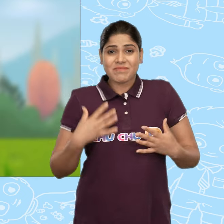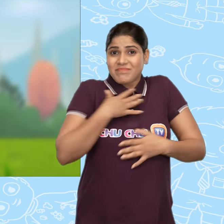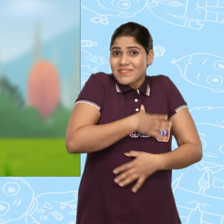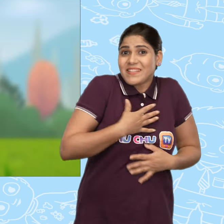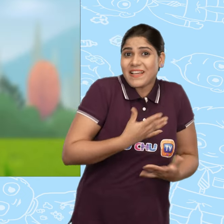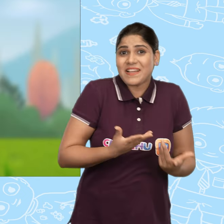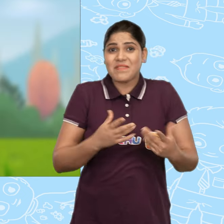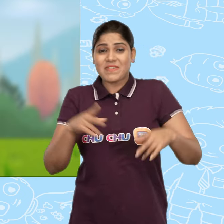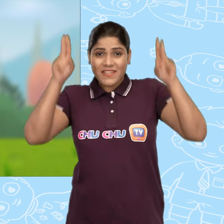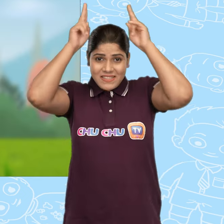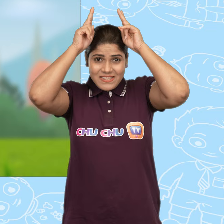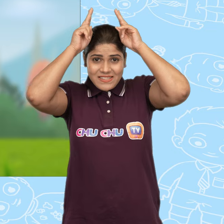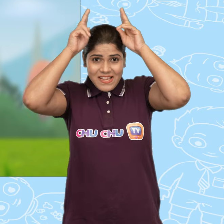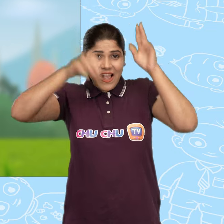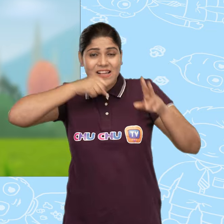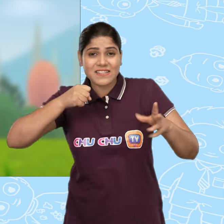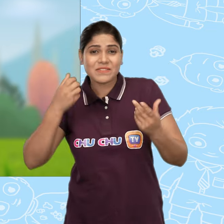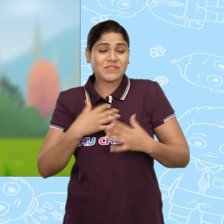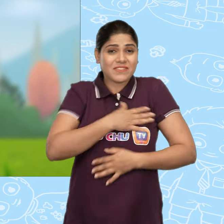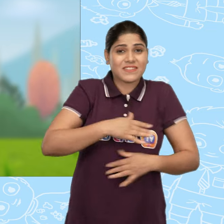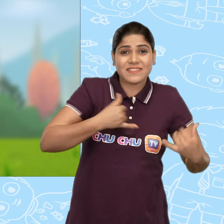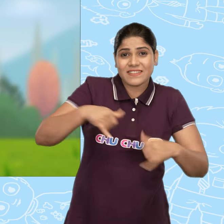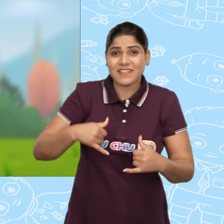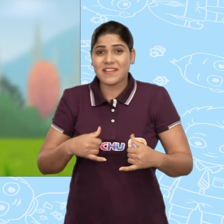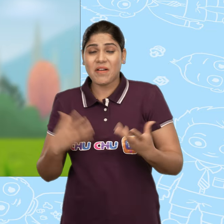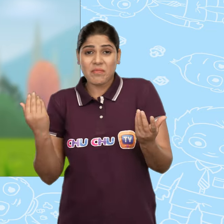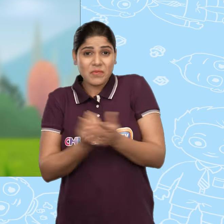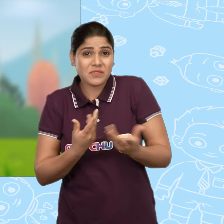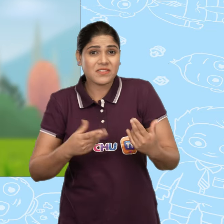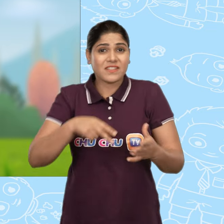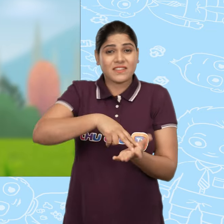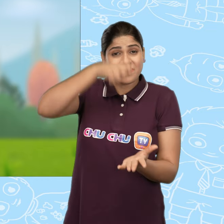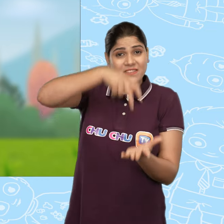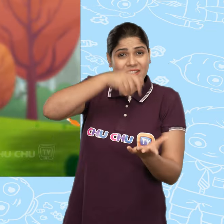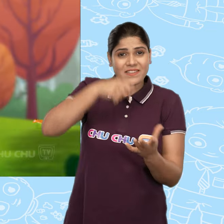It's going to be so fun to play with the bunny. We can hop with it too.